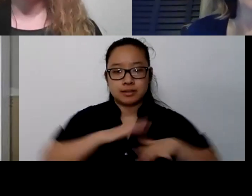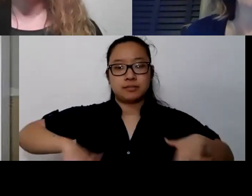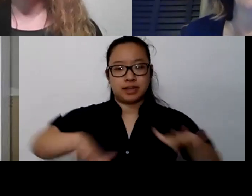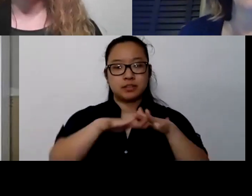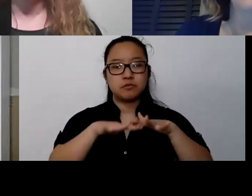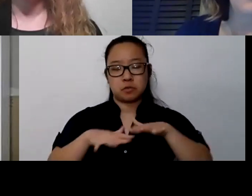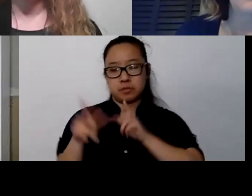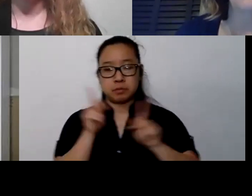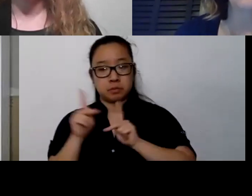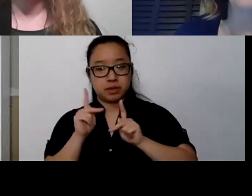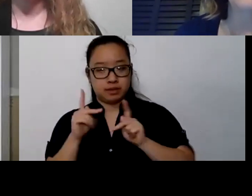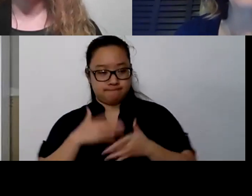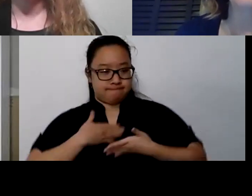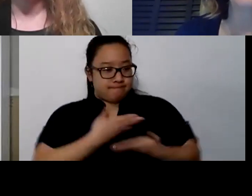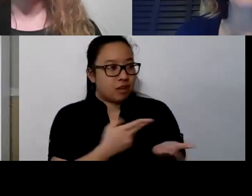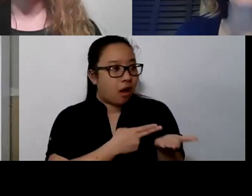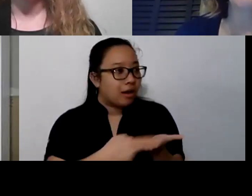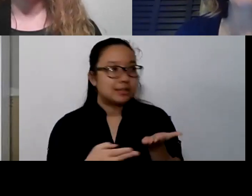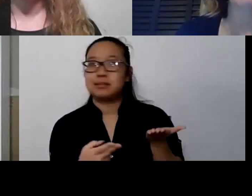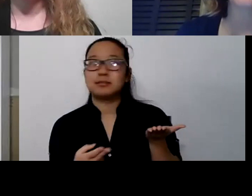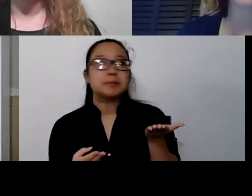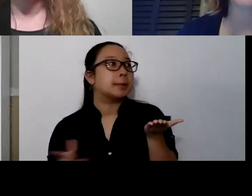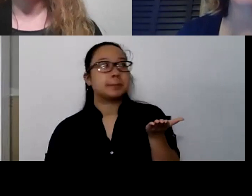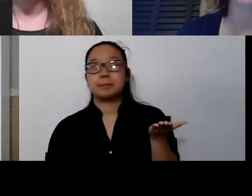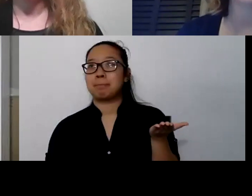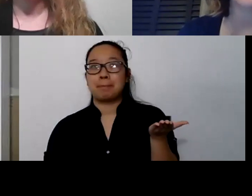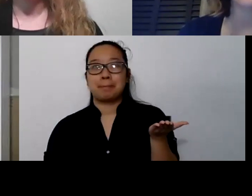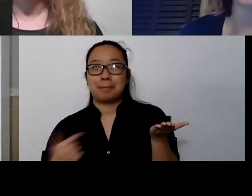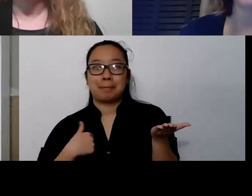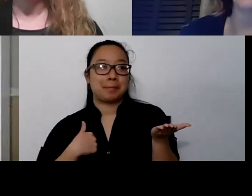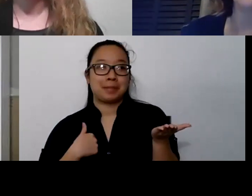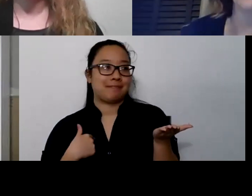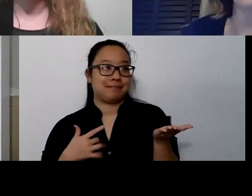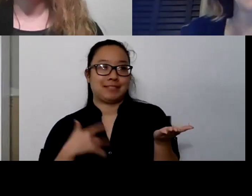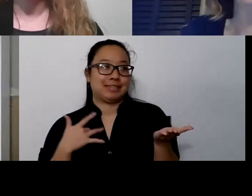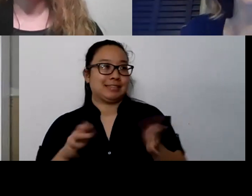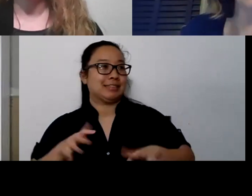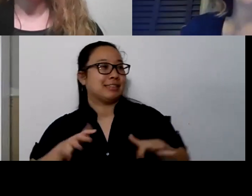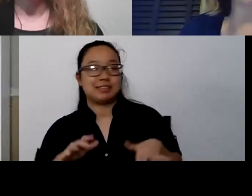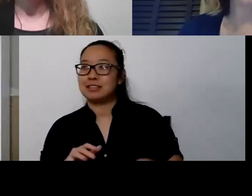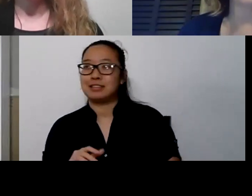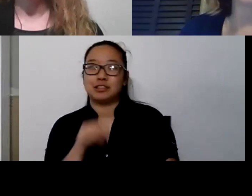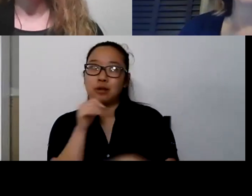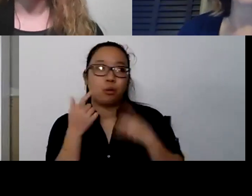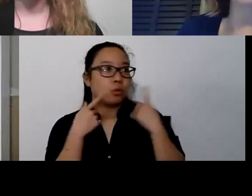And then how do we find the resources to help with that? But then how do we carry that forward?